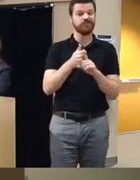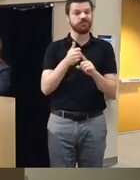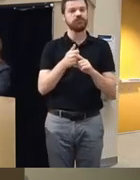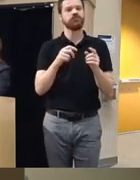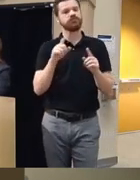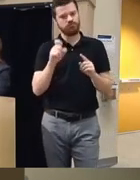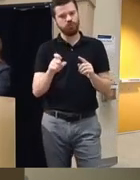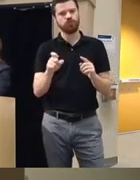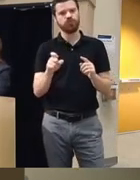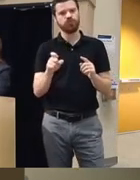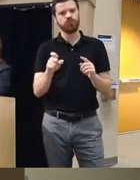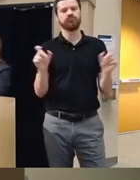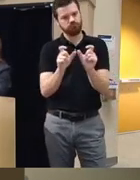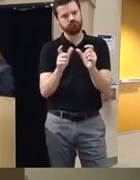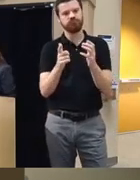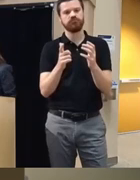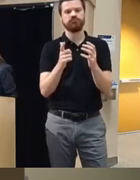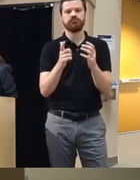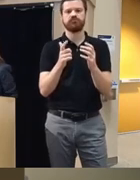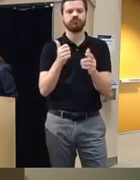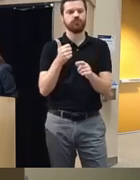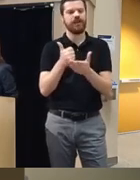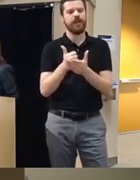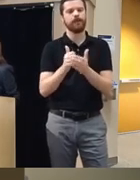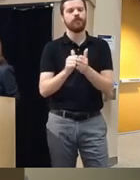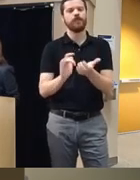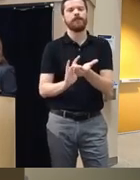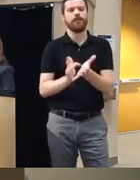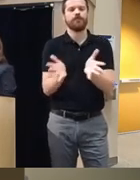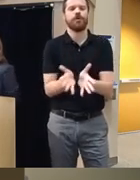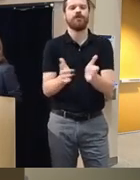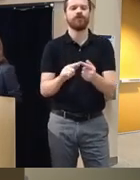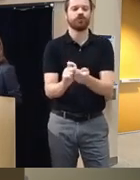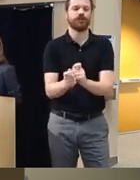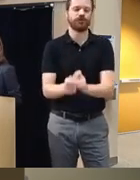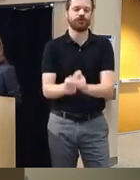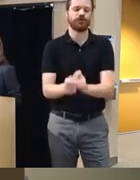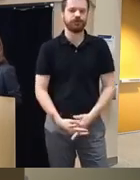motivational enhancement therapy as a medical motivator for change so this this um if you're